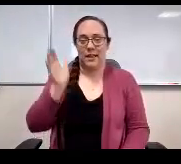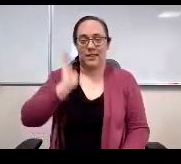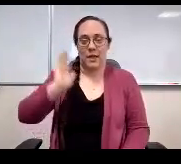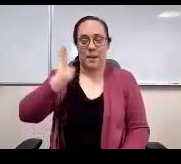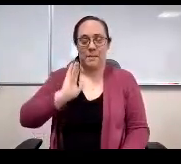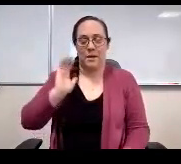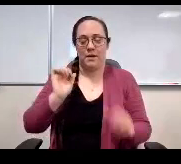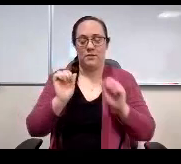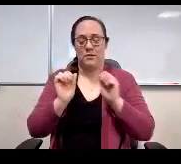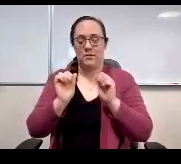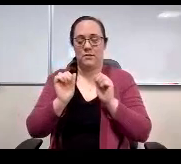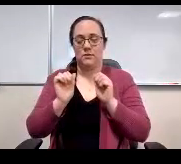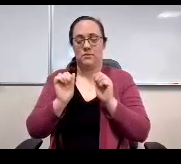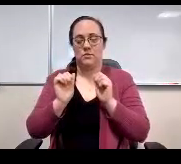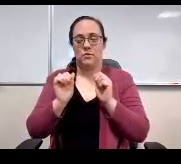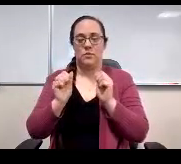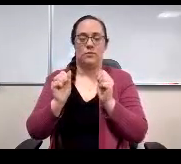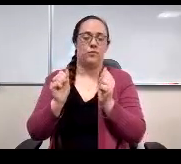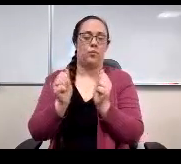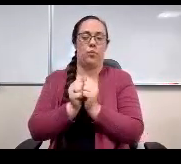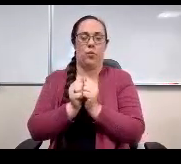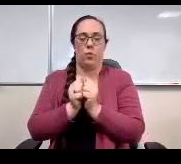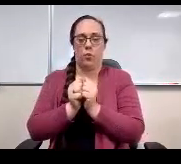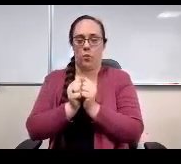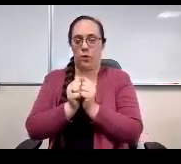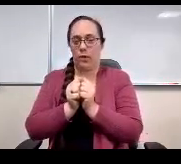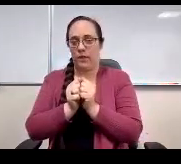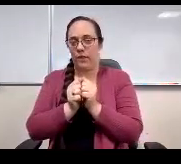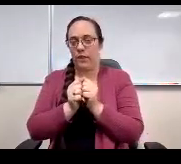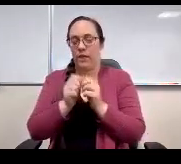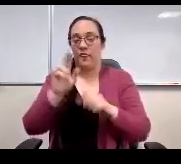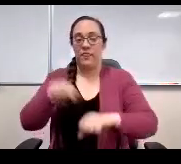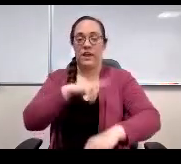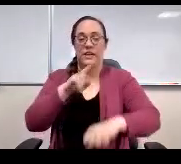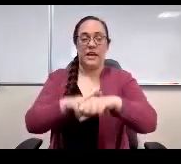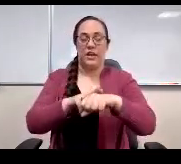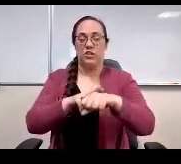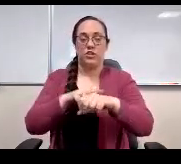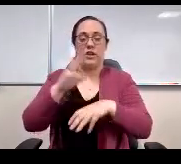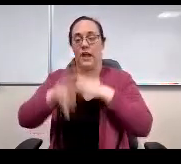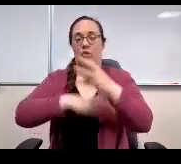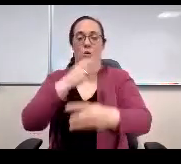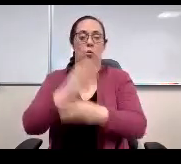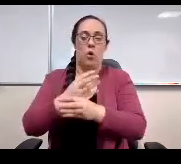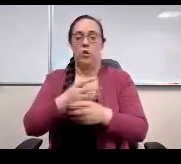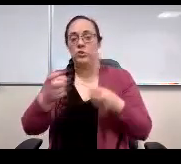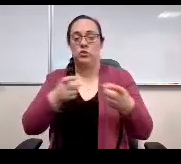with the governing body of of the nation in the world that there's a lot of things that can happen.